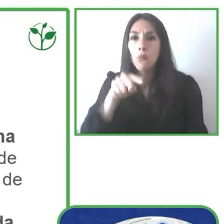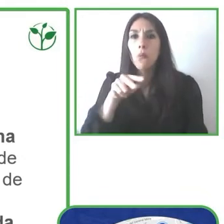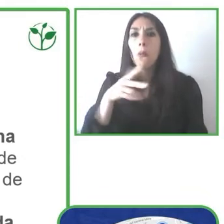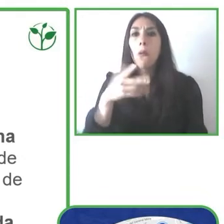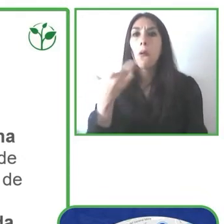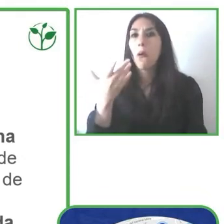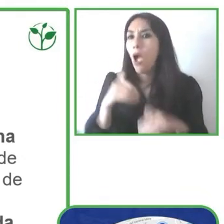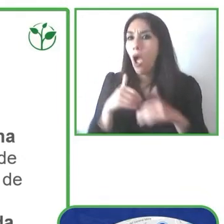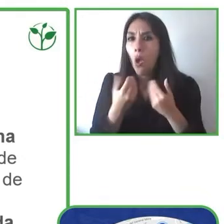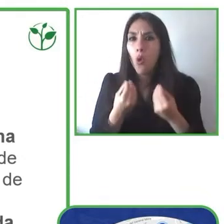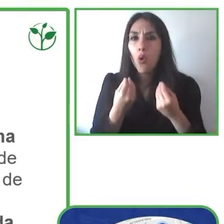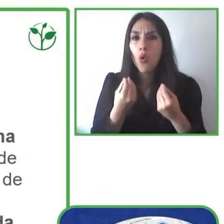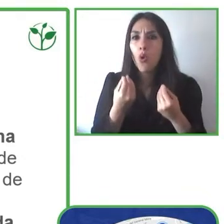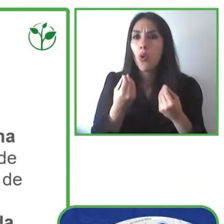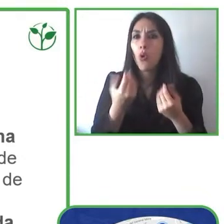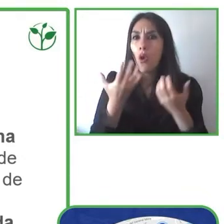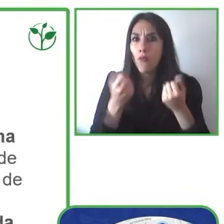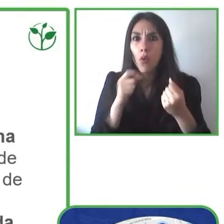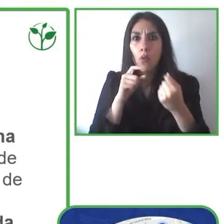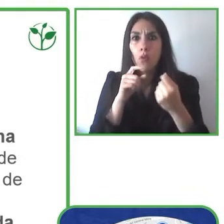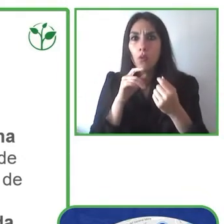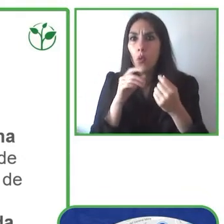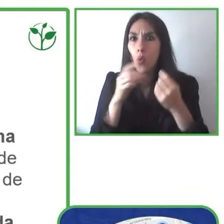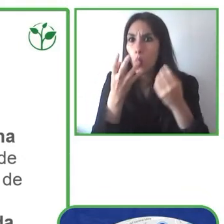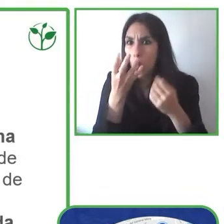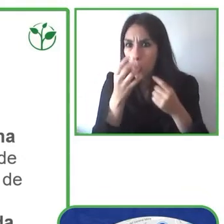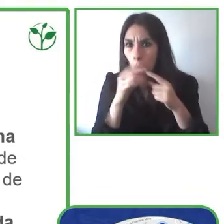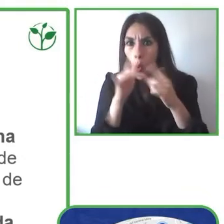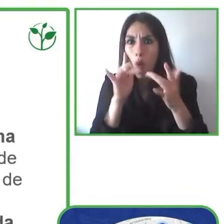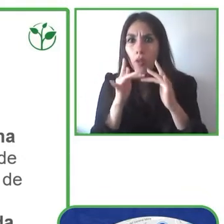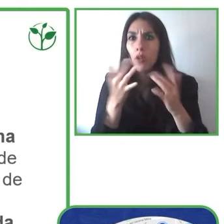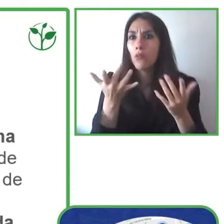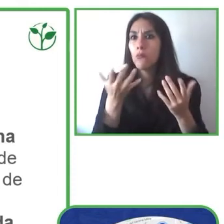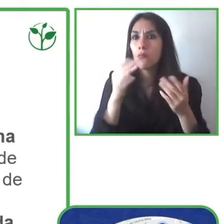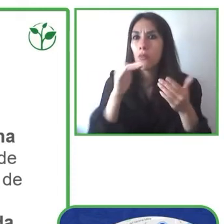single city that you're traveling to and so, we saw that there was a need to